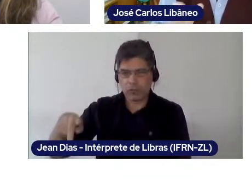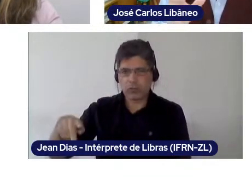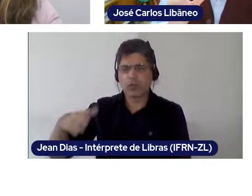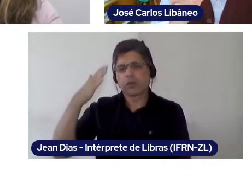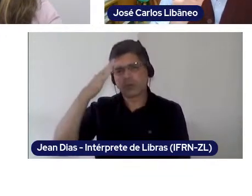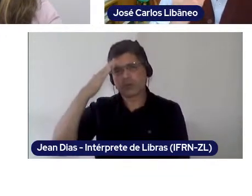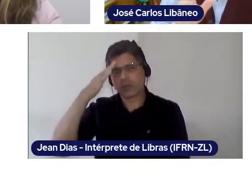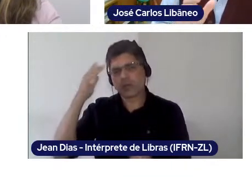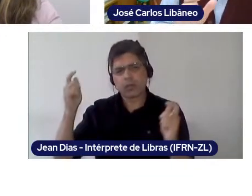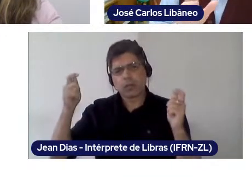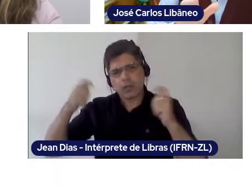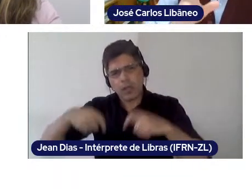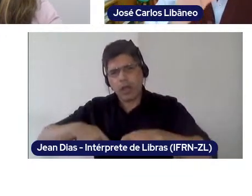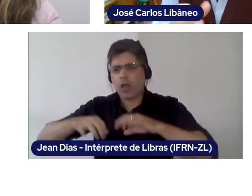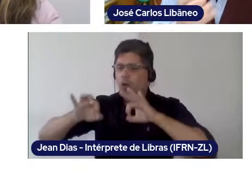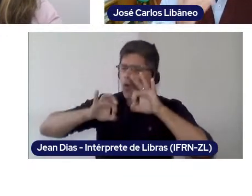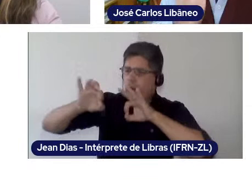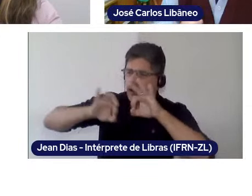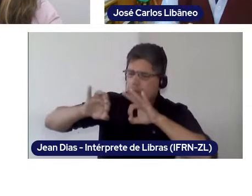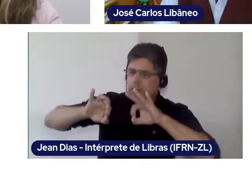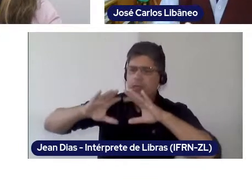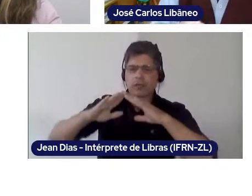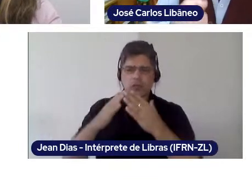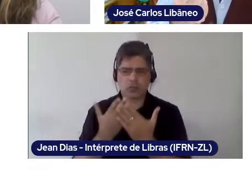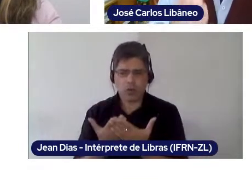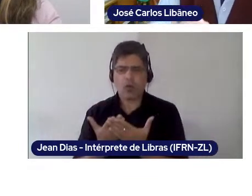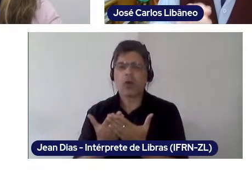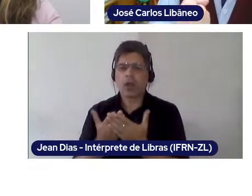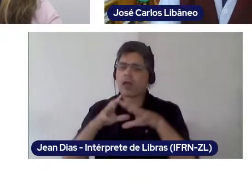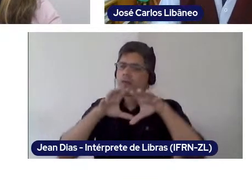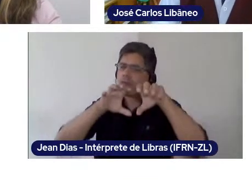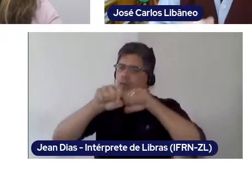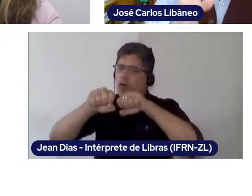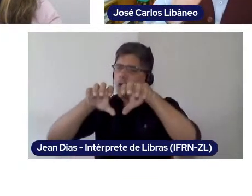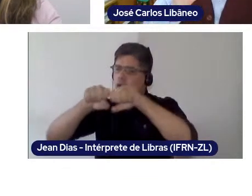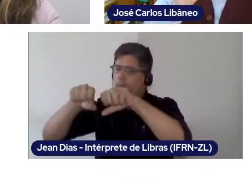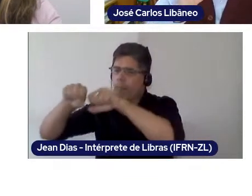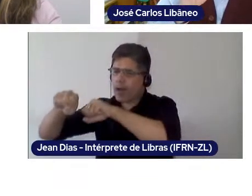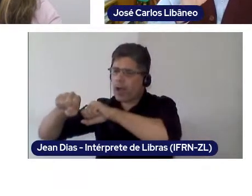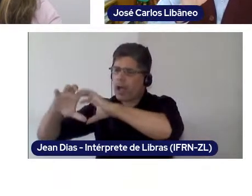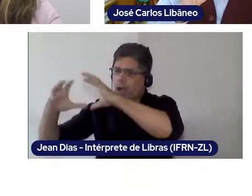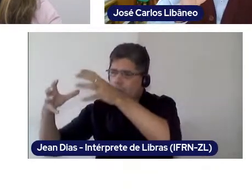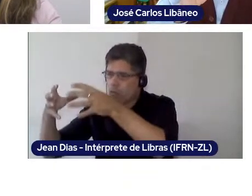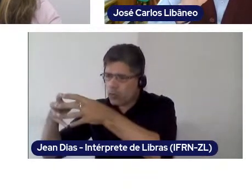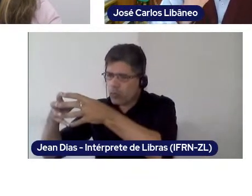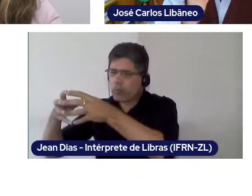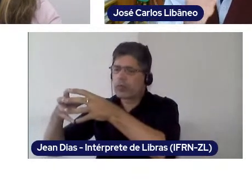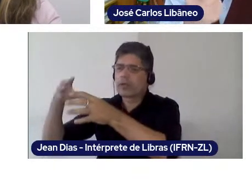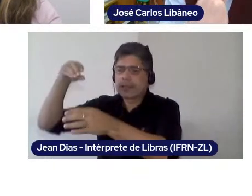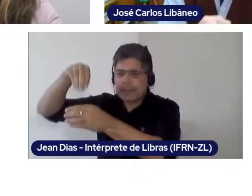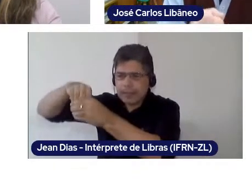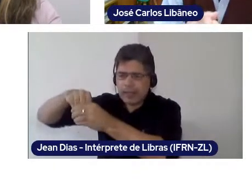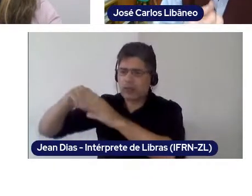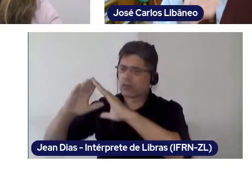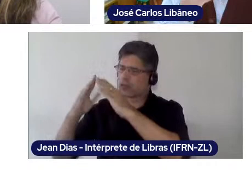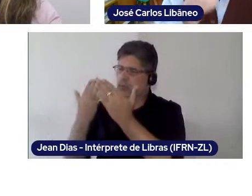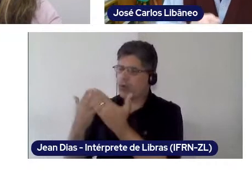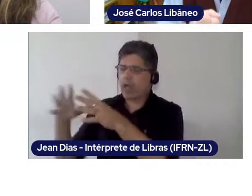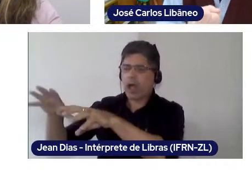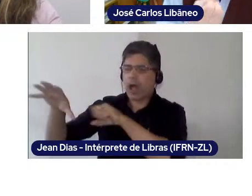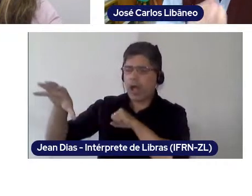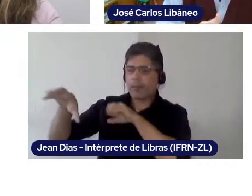We can put together an educational team; as Daniel said, we can take ownership of the school's curriculum